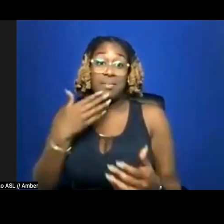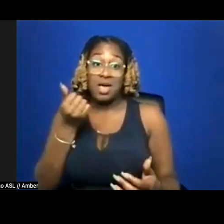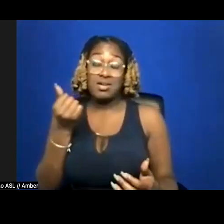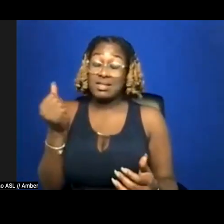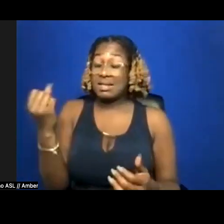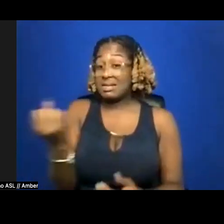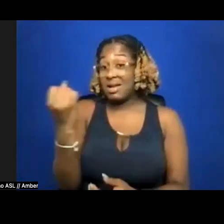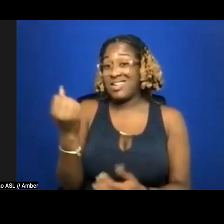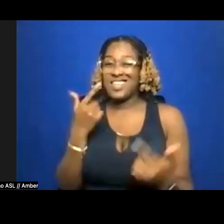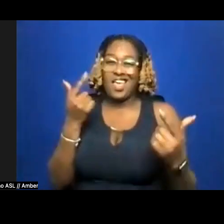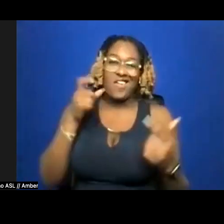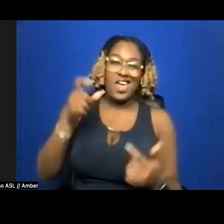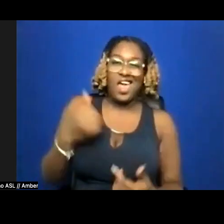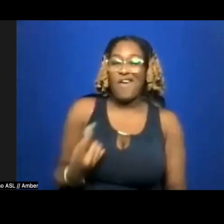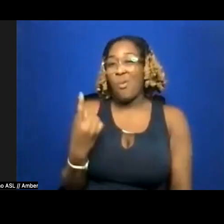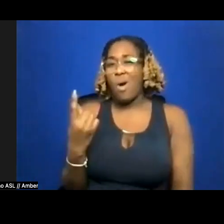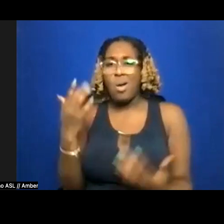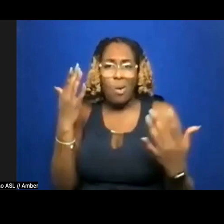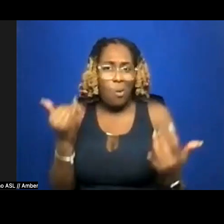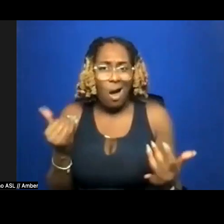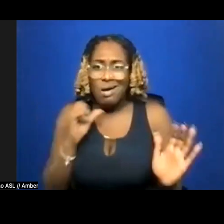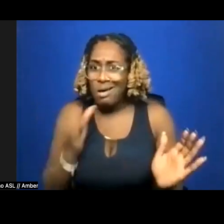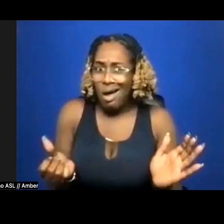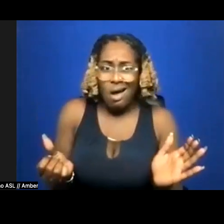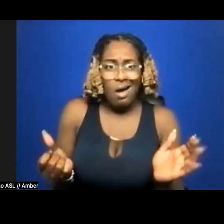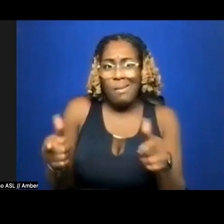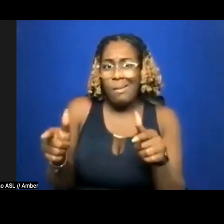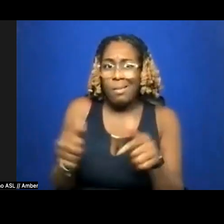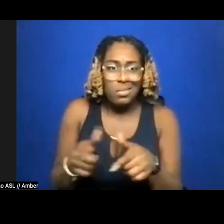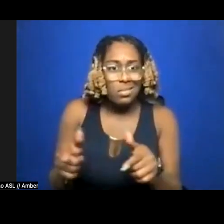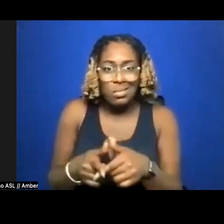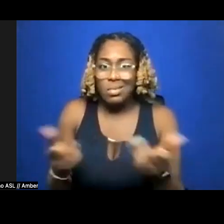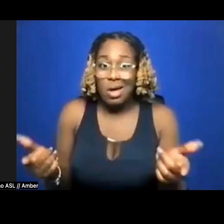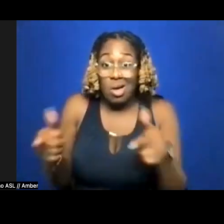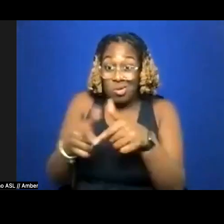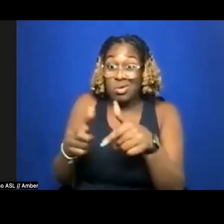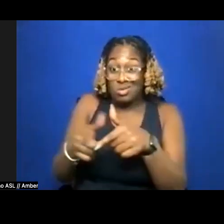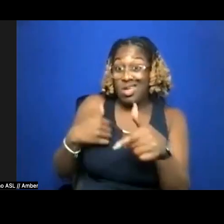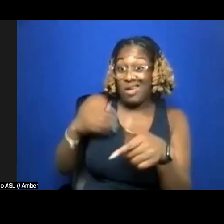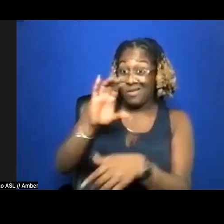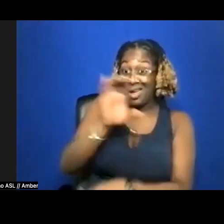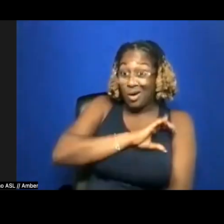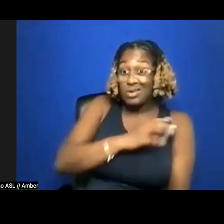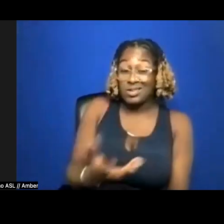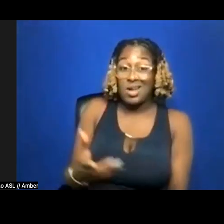have one and why not pussy? Pussy’s got character. Pussy would pick up ginger